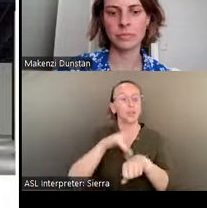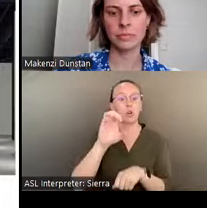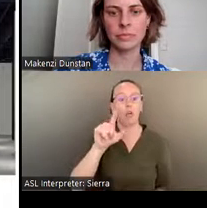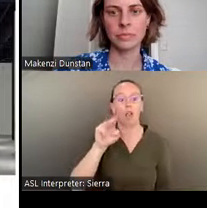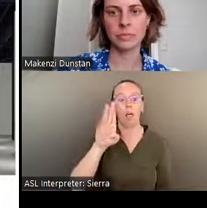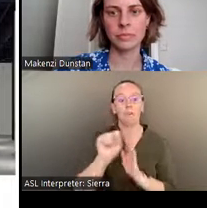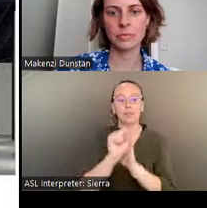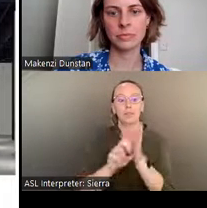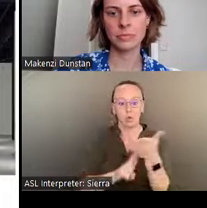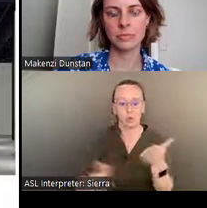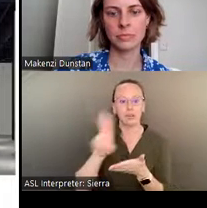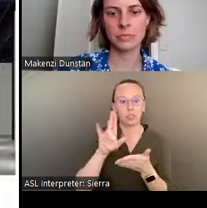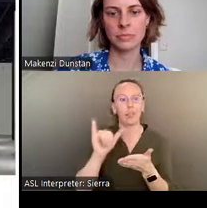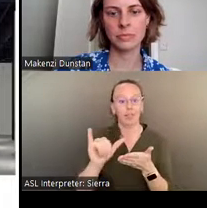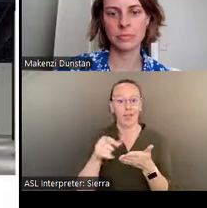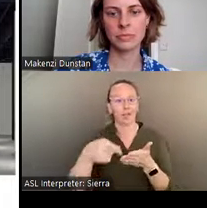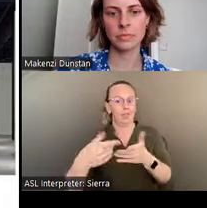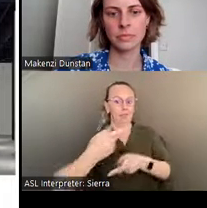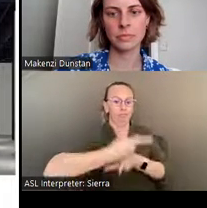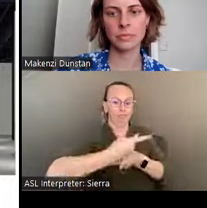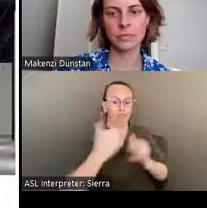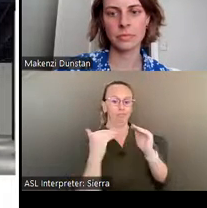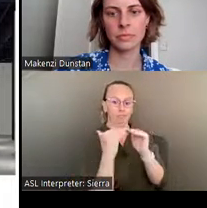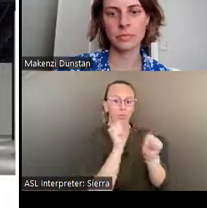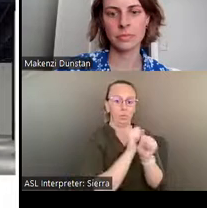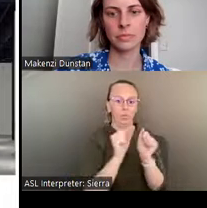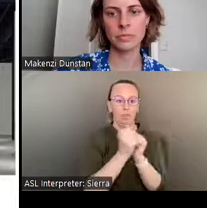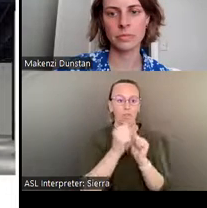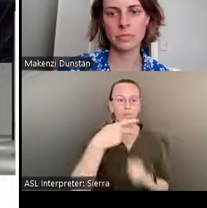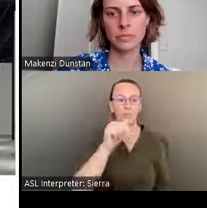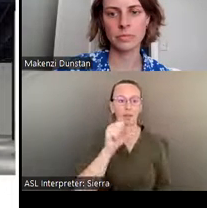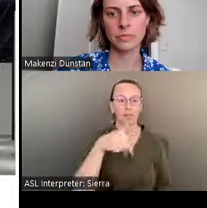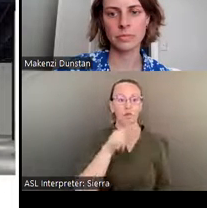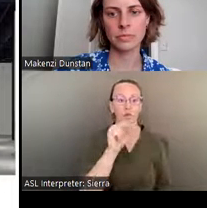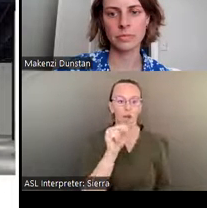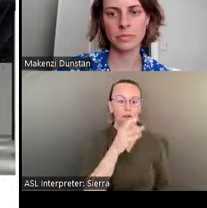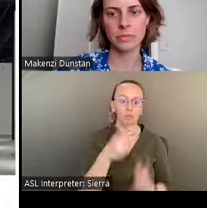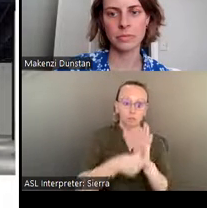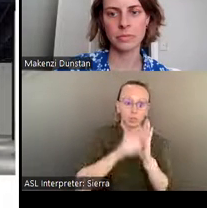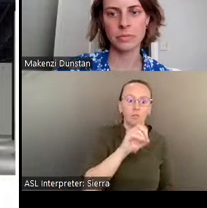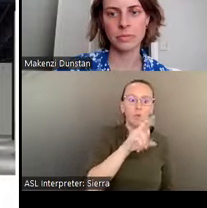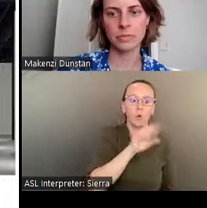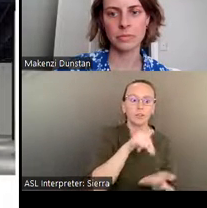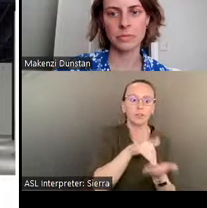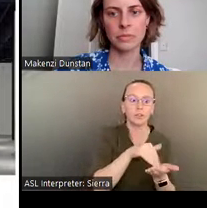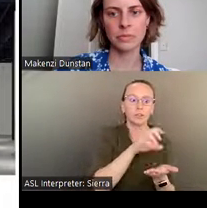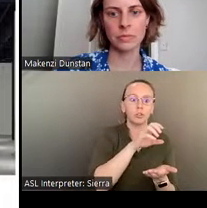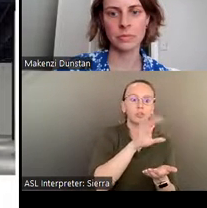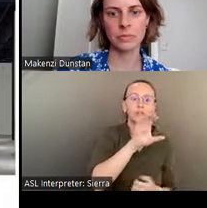and the impressive Corn Center of the Visual Arts set on the riverbank and featuring several spaces to view contemporary art.